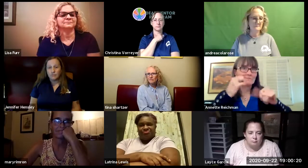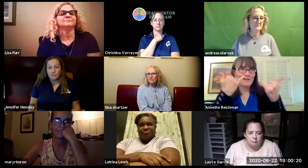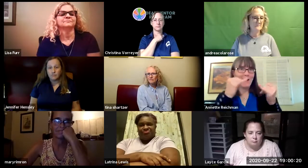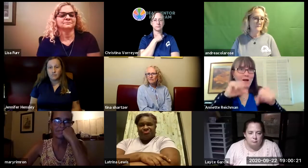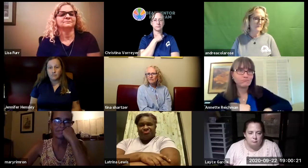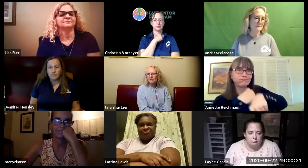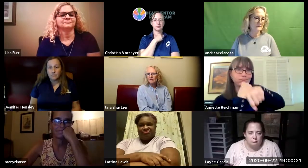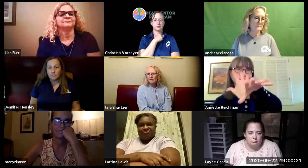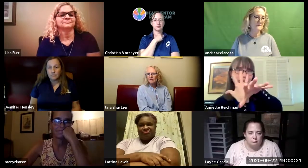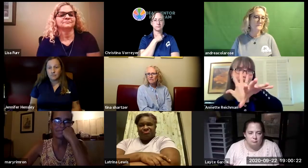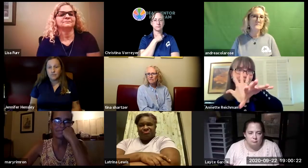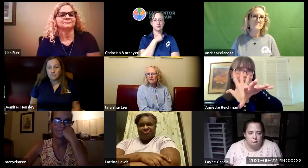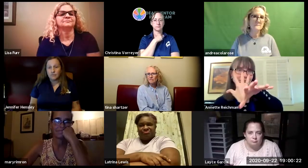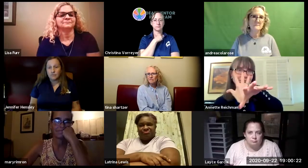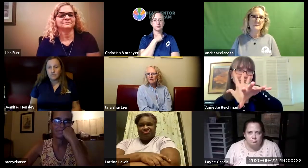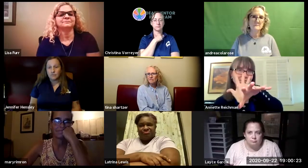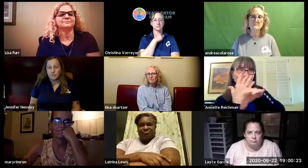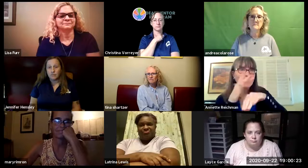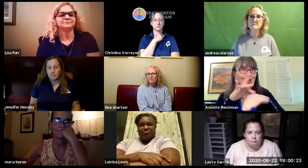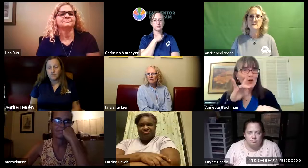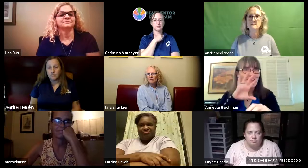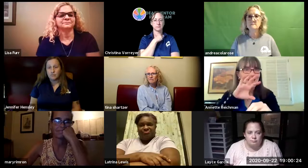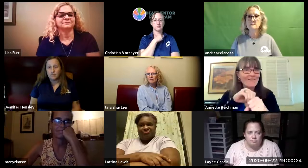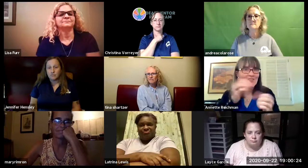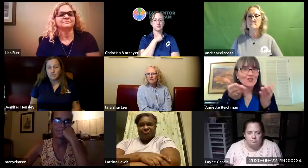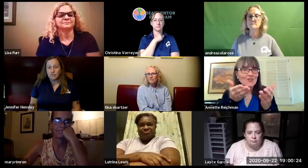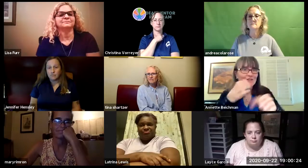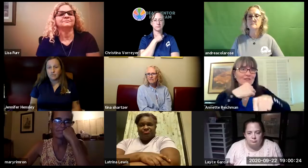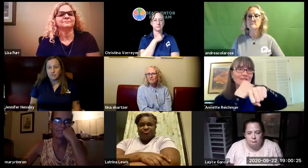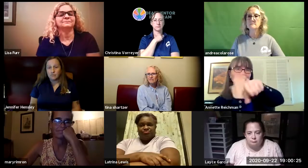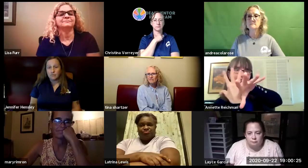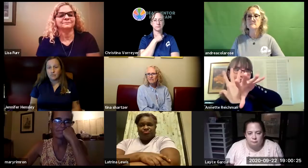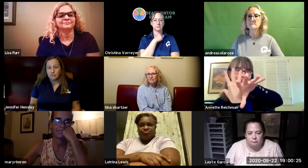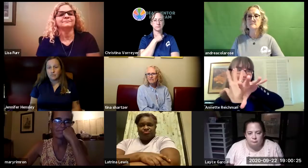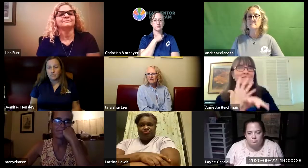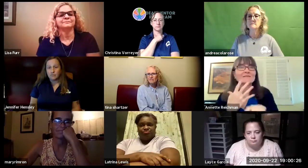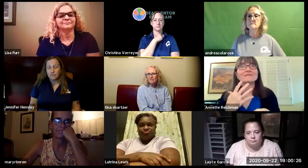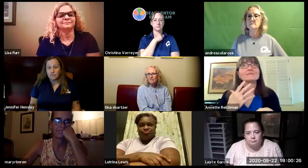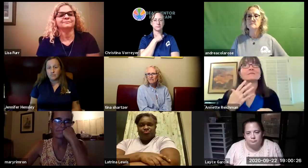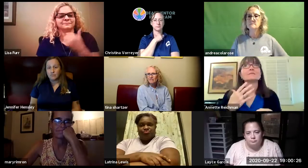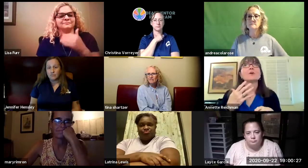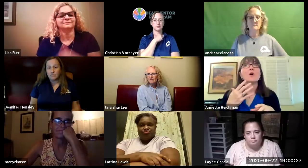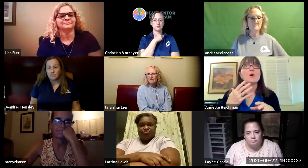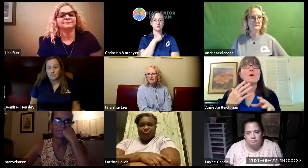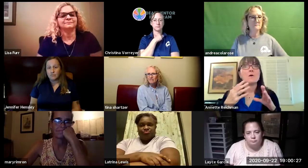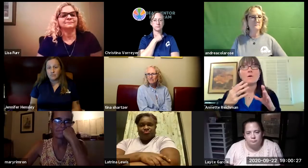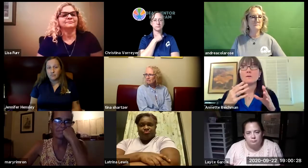has stopped and they have now all gone virtual